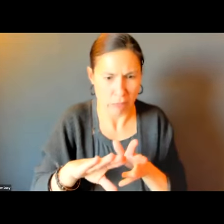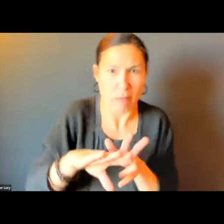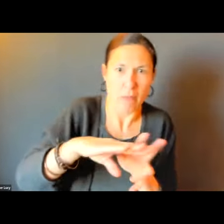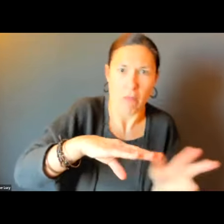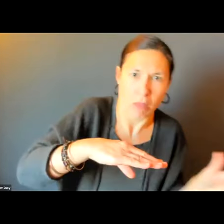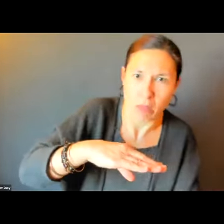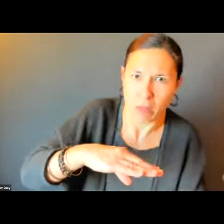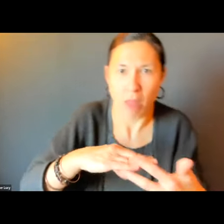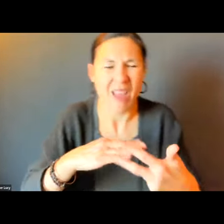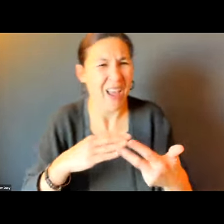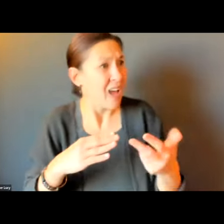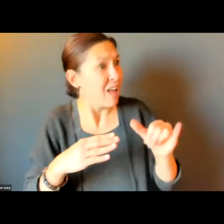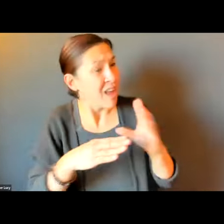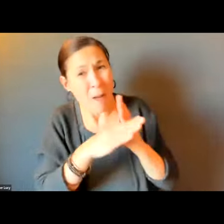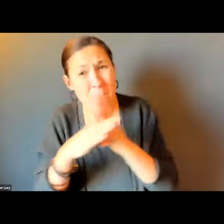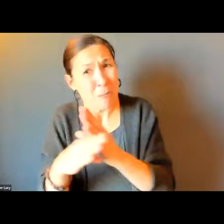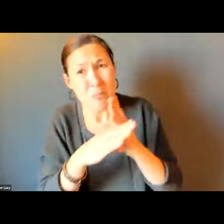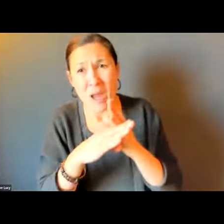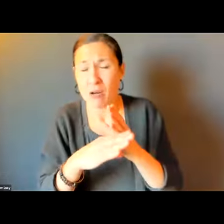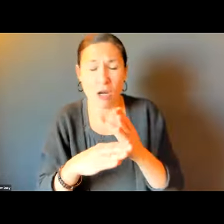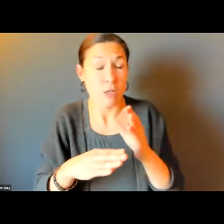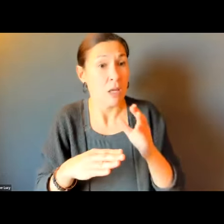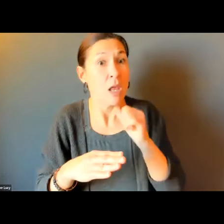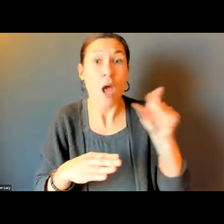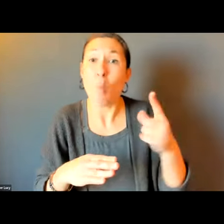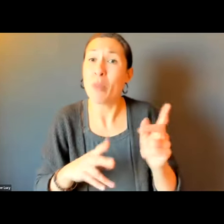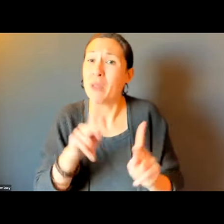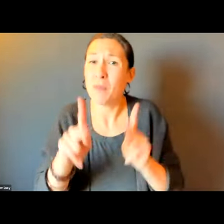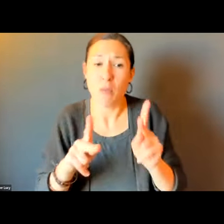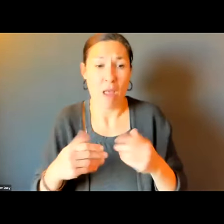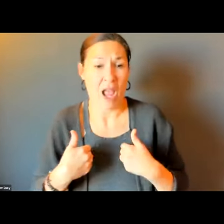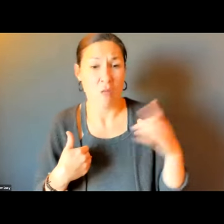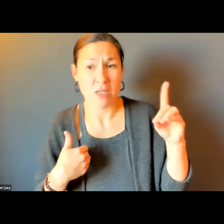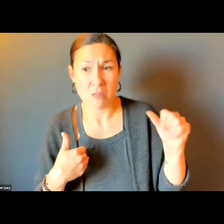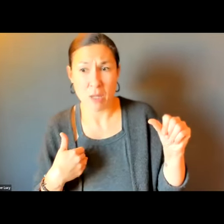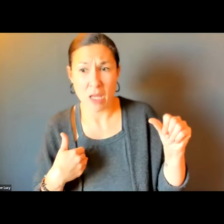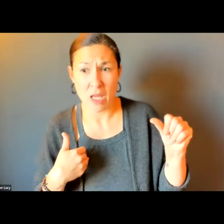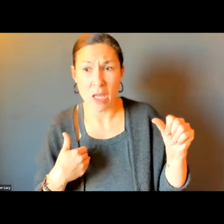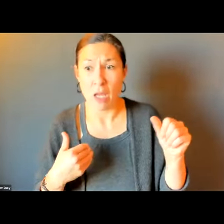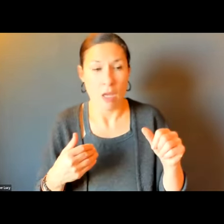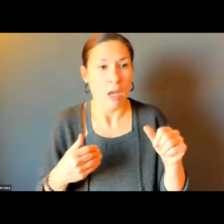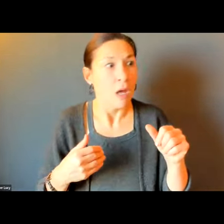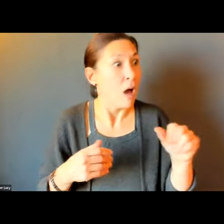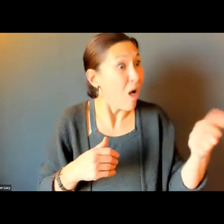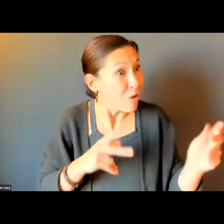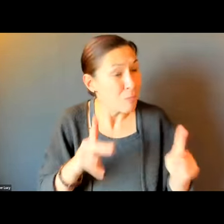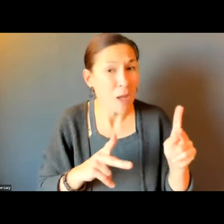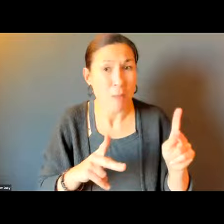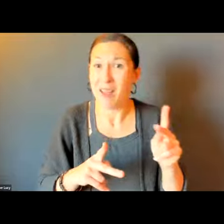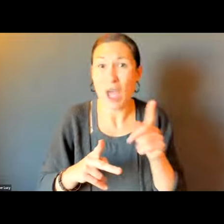HAPPENING IN ADVANCE. ALL THESE THINGS -- NOT FOR